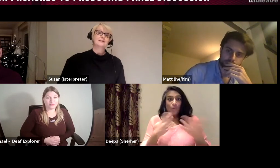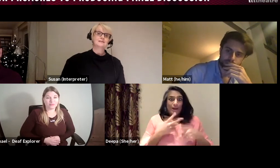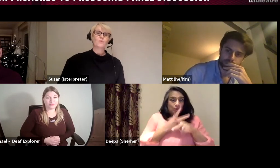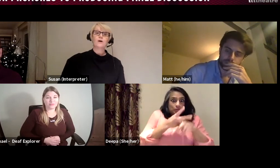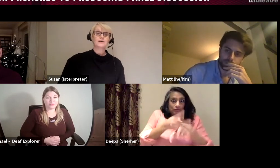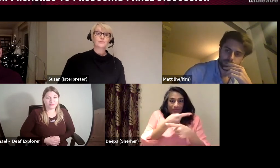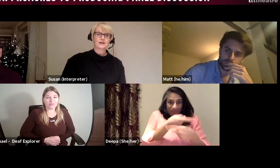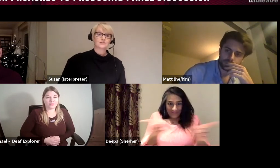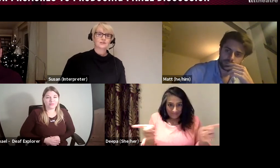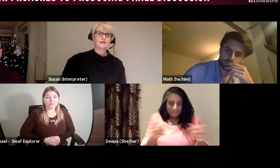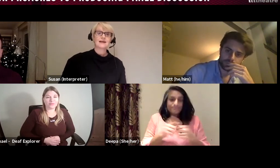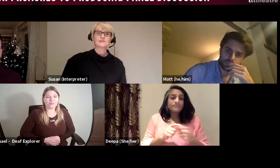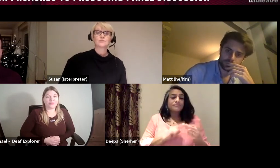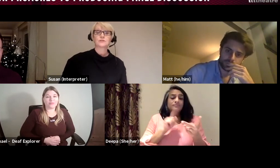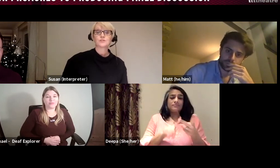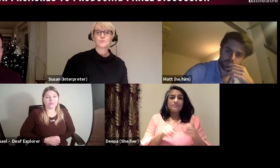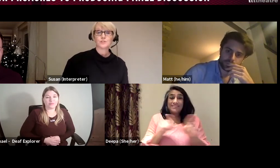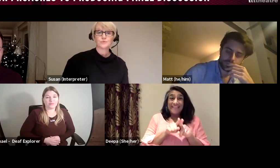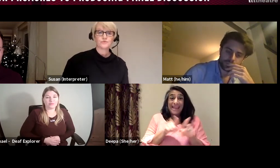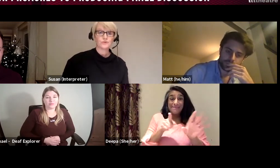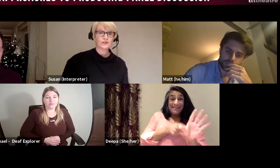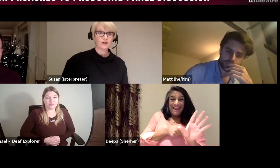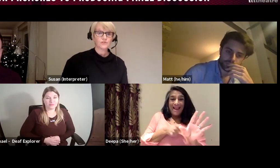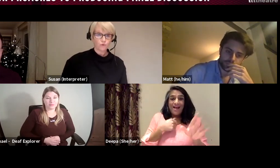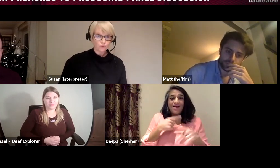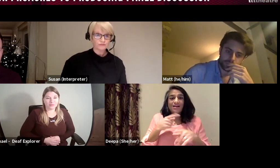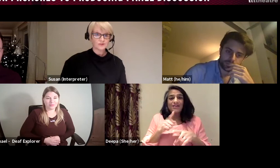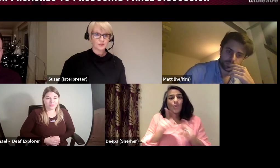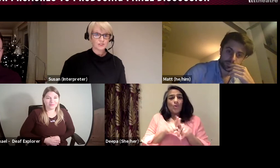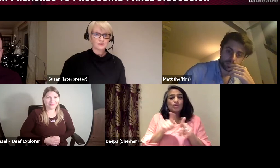a wide range, and I had to be responsible for looking after all those commissions.